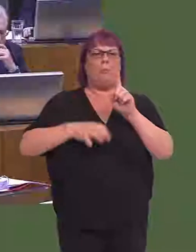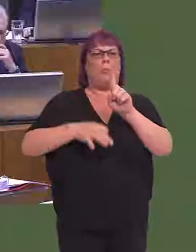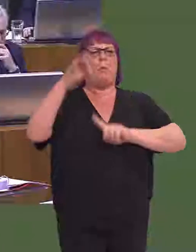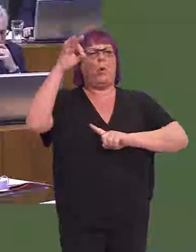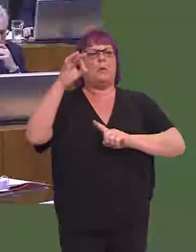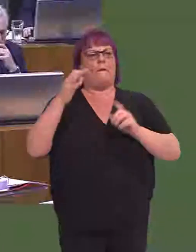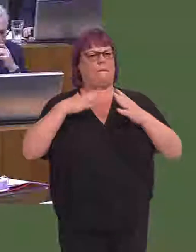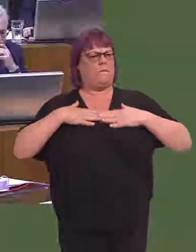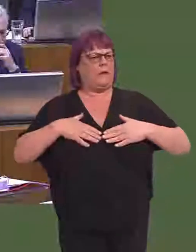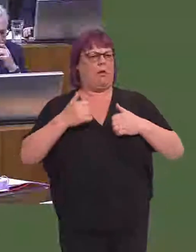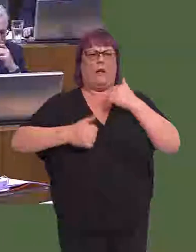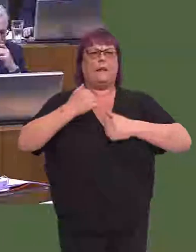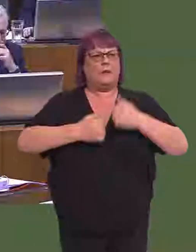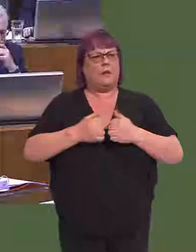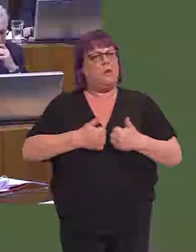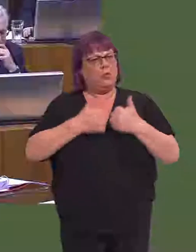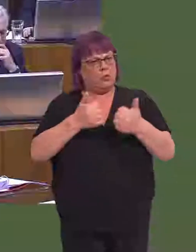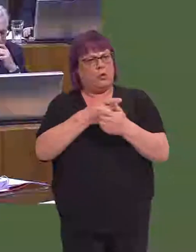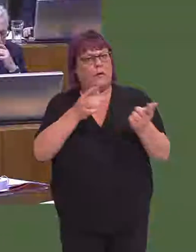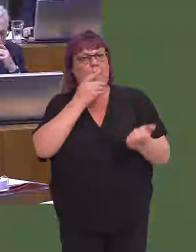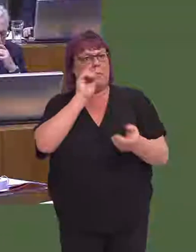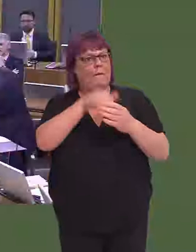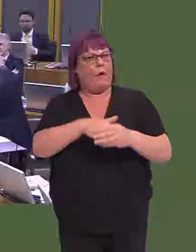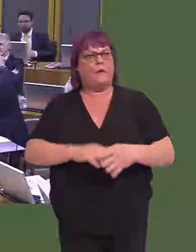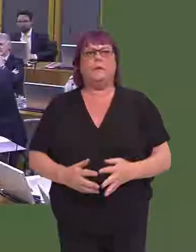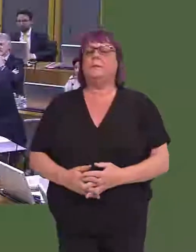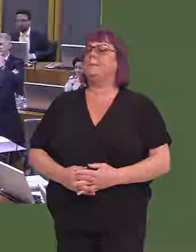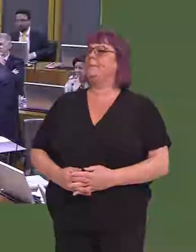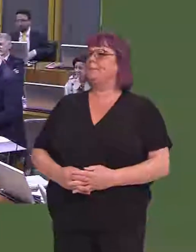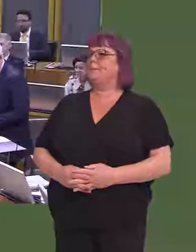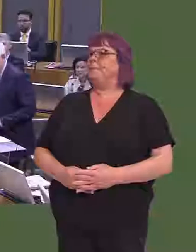That's good for the city, but it's also good, of course, for all those who participate.